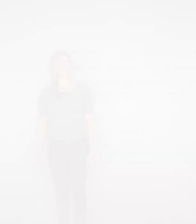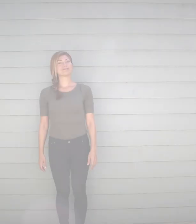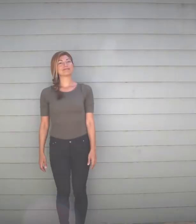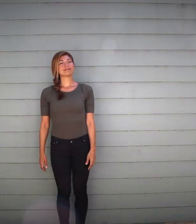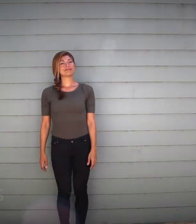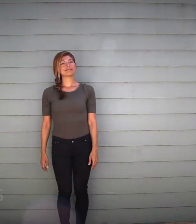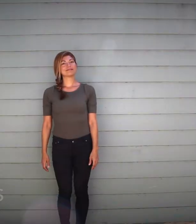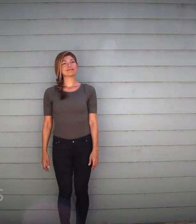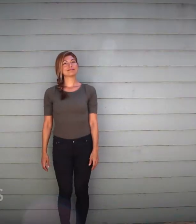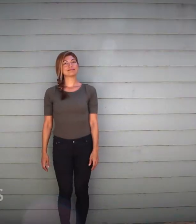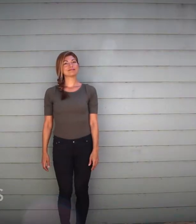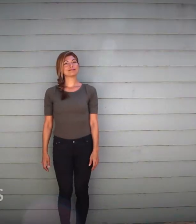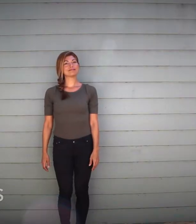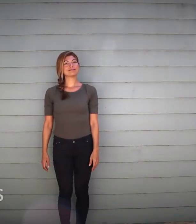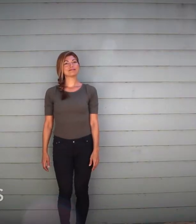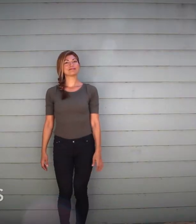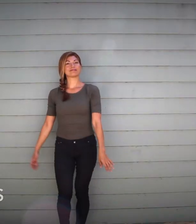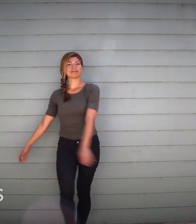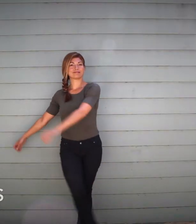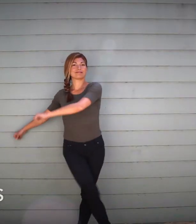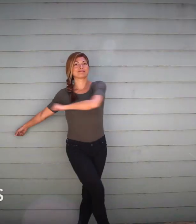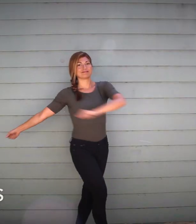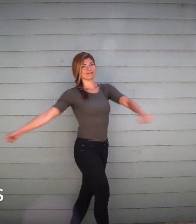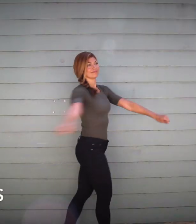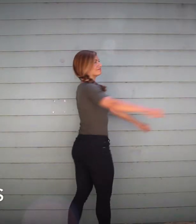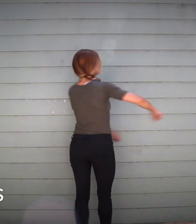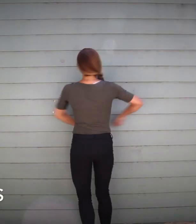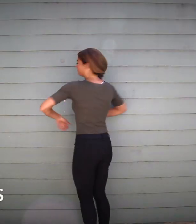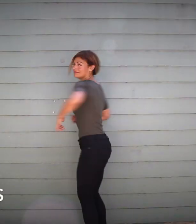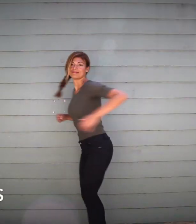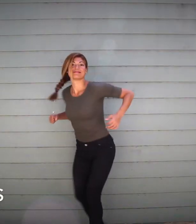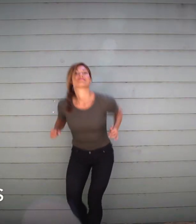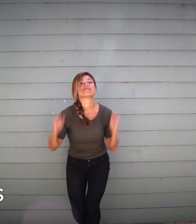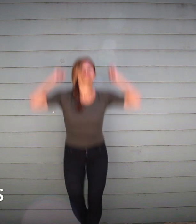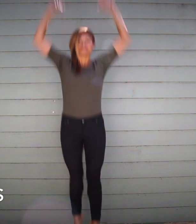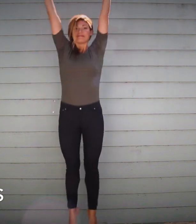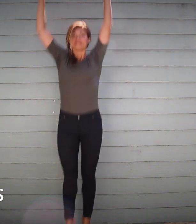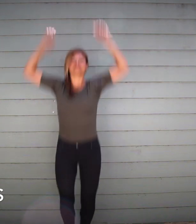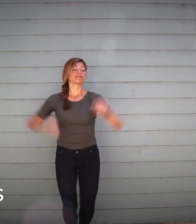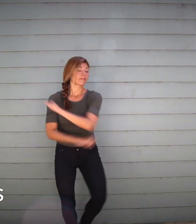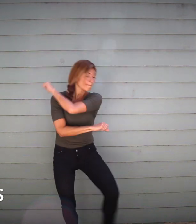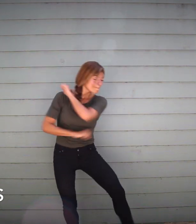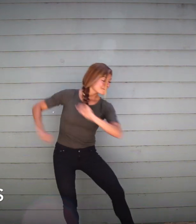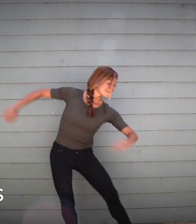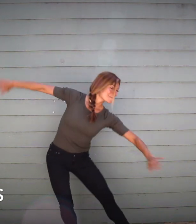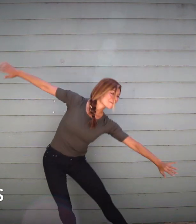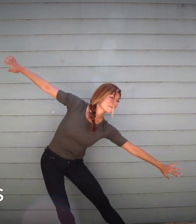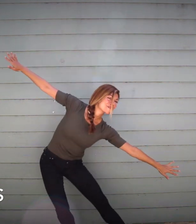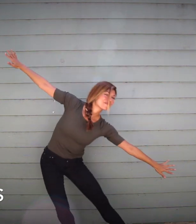Actions - Some actions we'll explore are twisting, turning, jumping, gliding